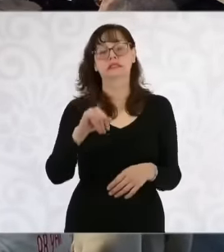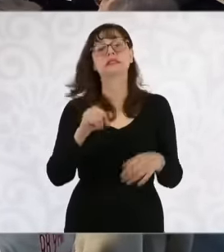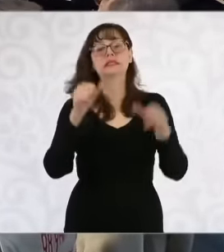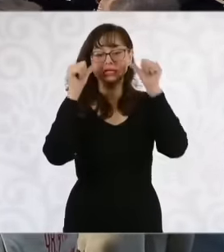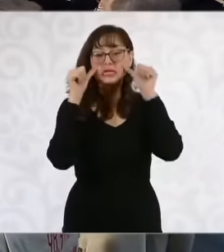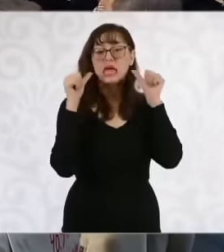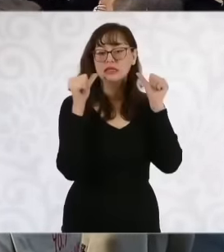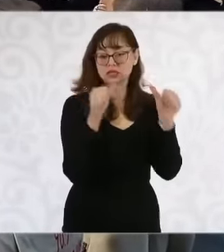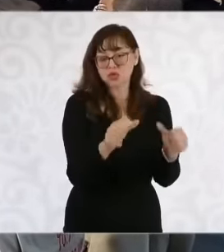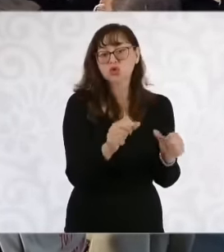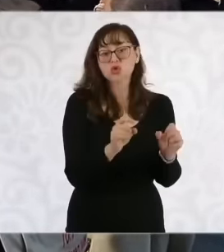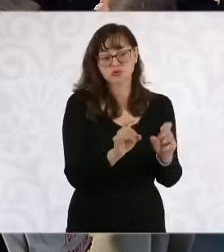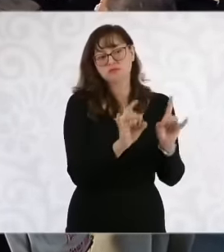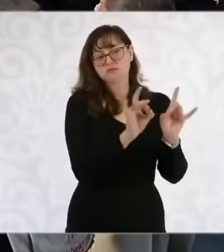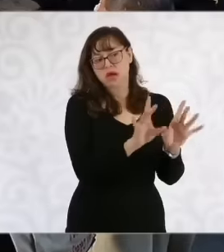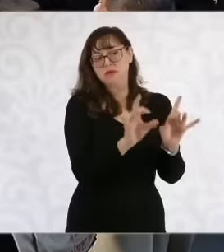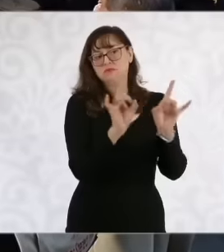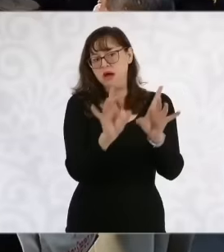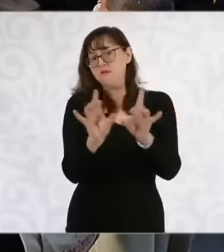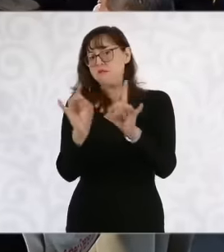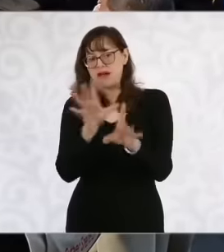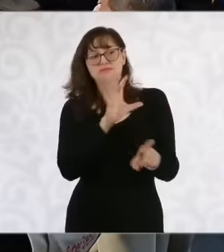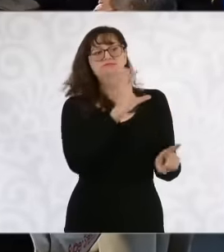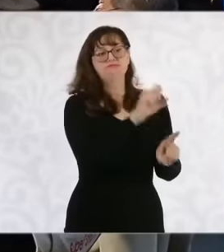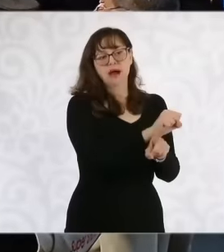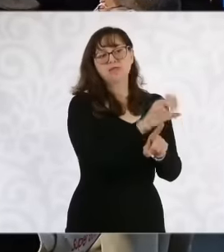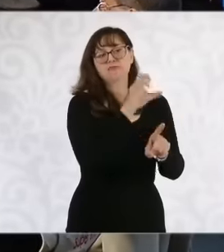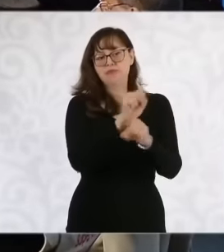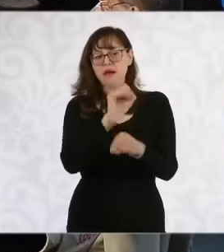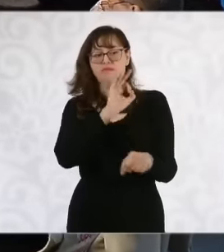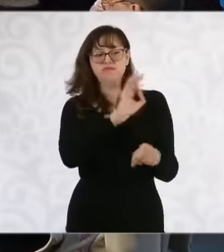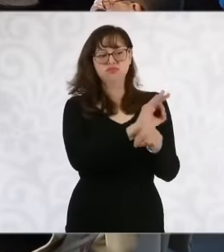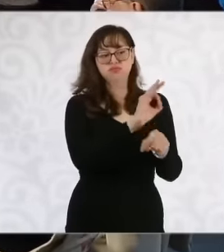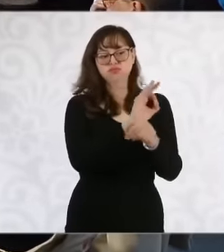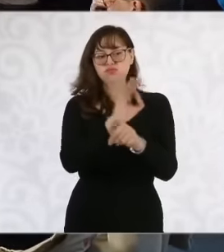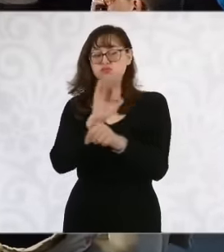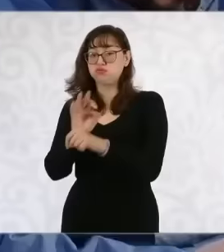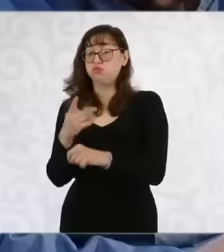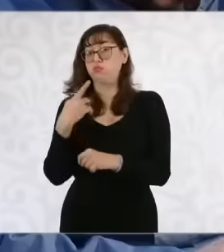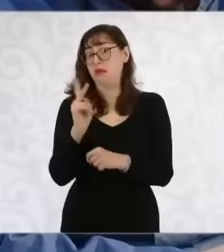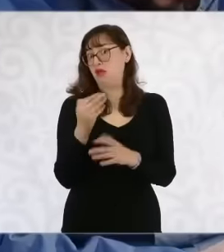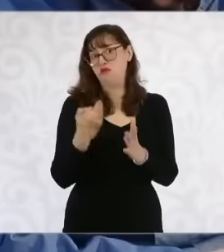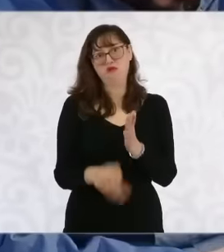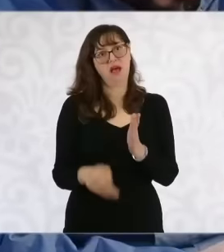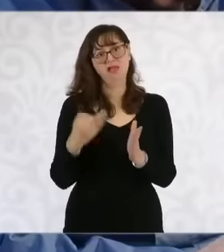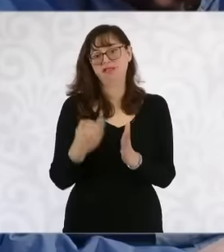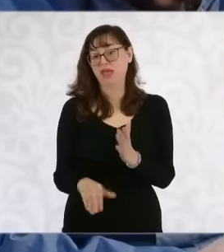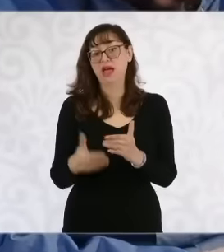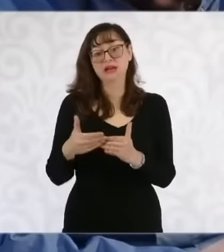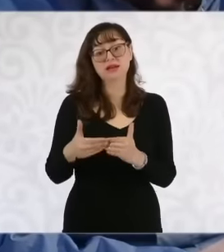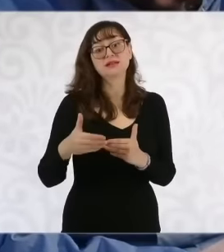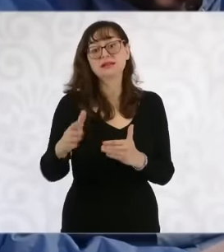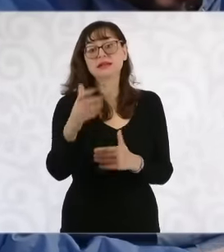some other things, but we want to meet again now with the new owner alici